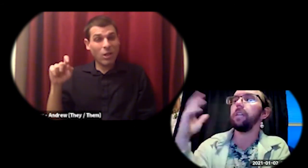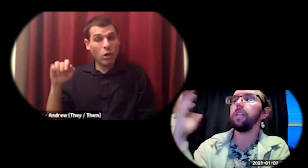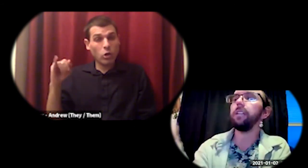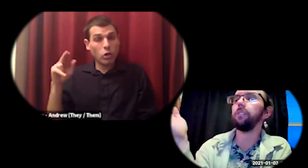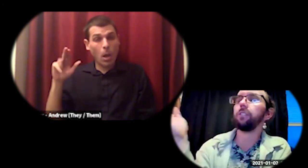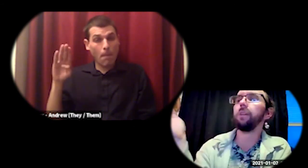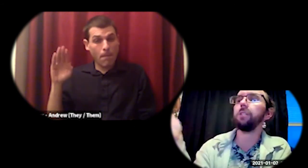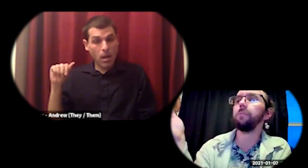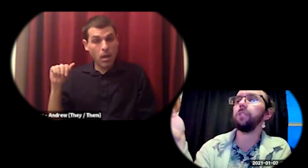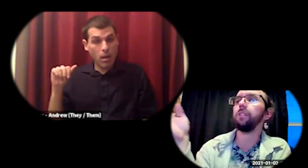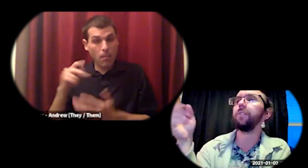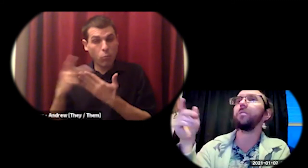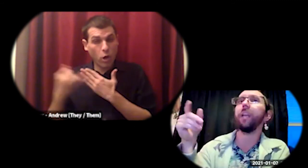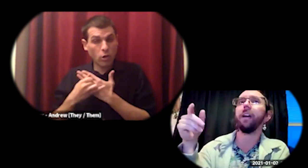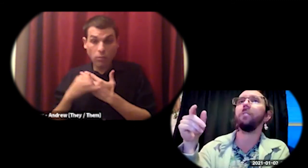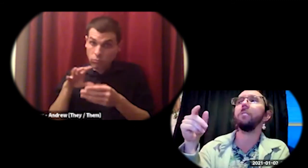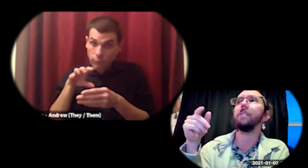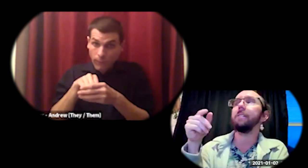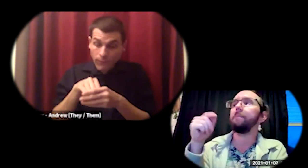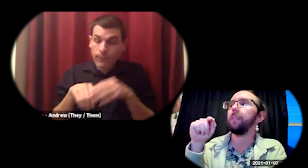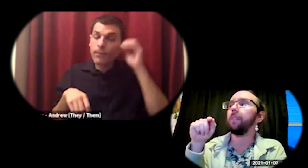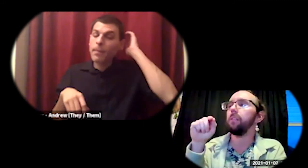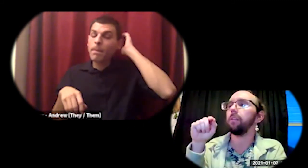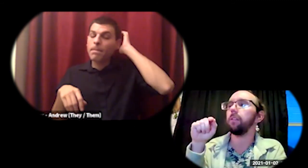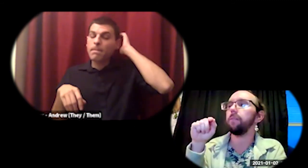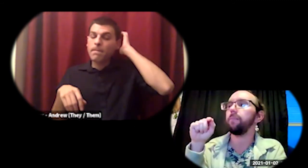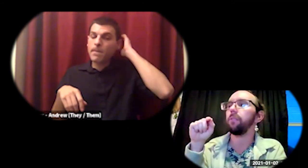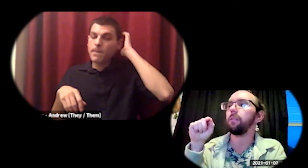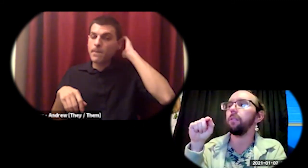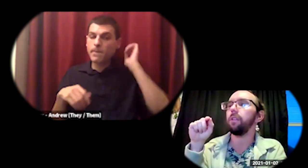he describes in some of these interviews how the